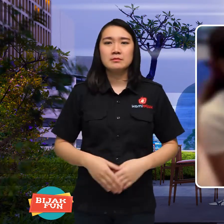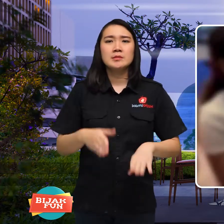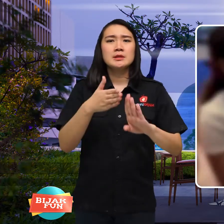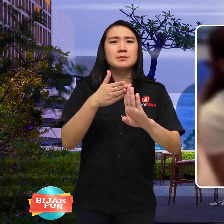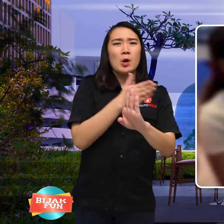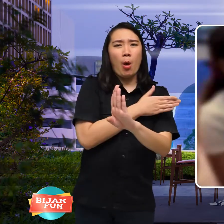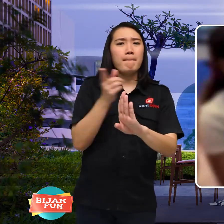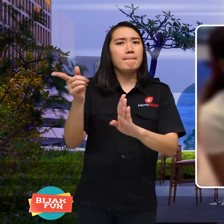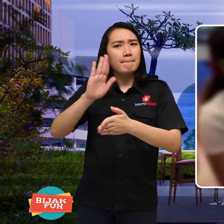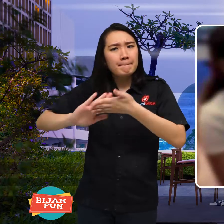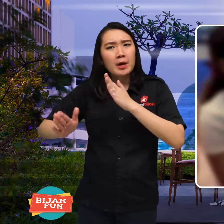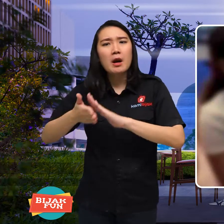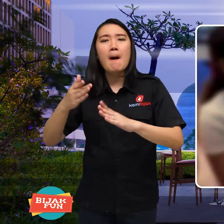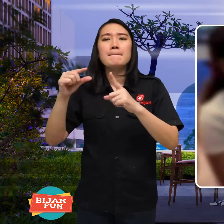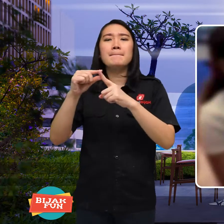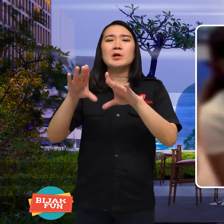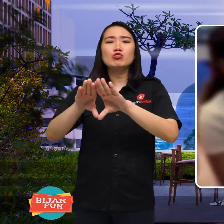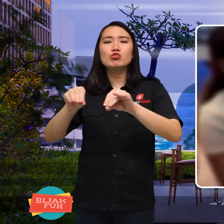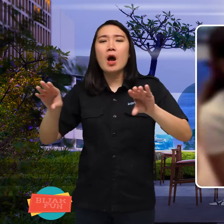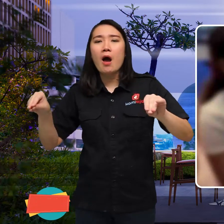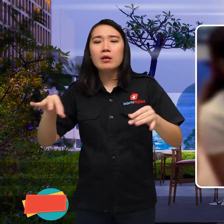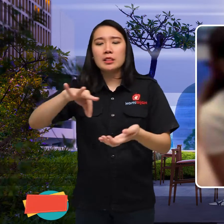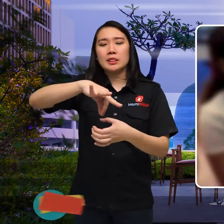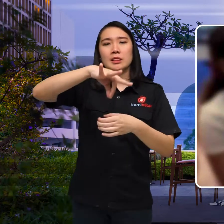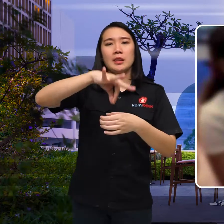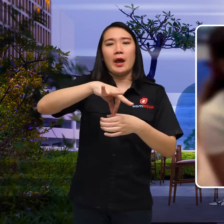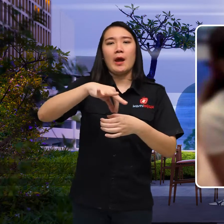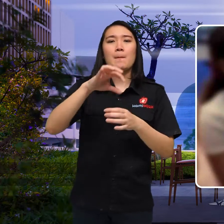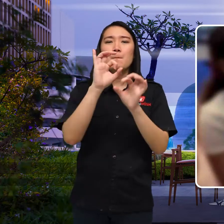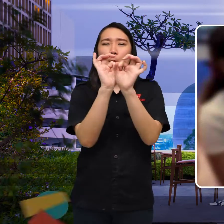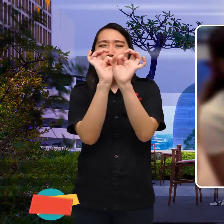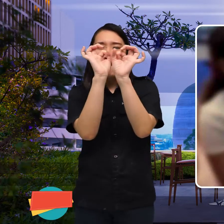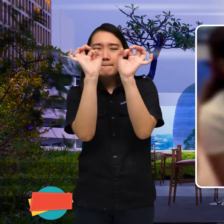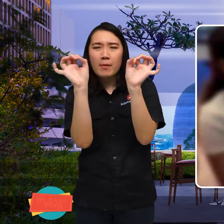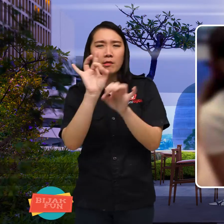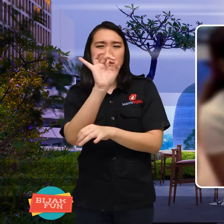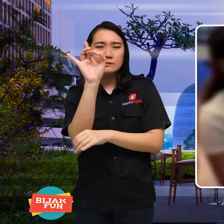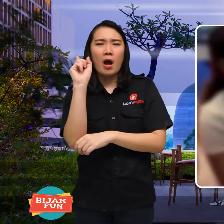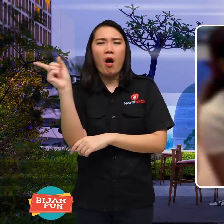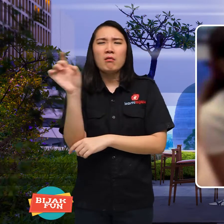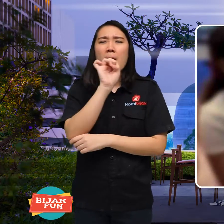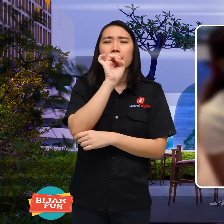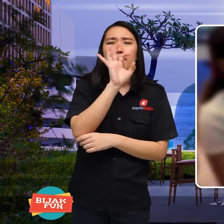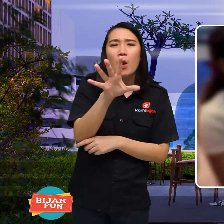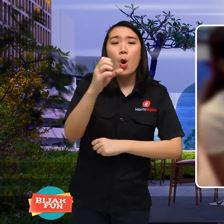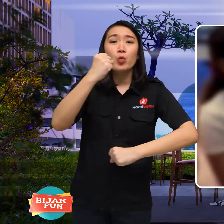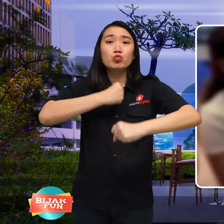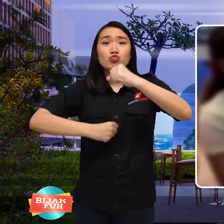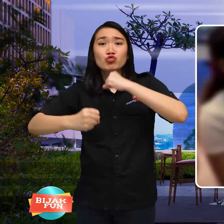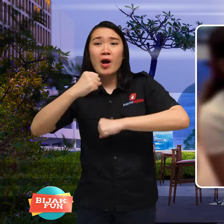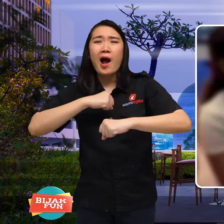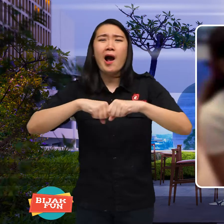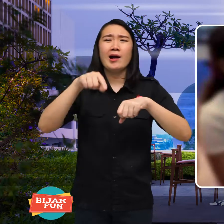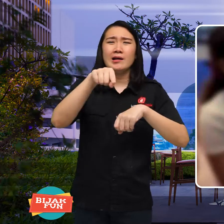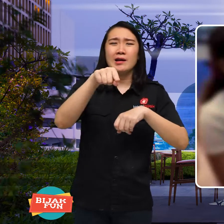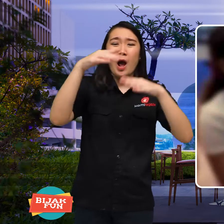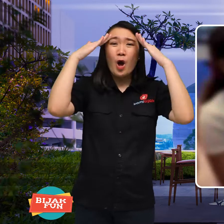Previously, another boba company never said their effort